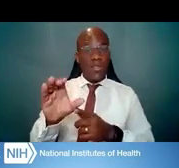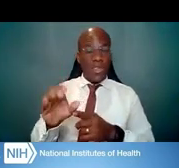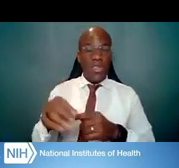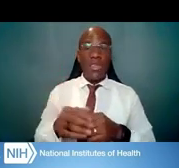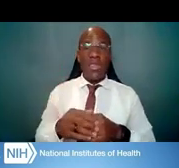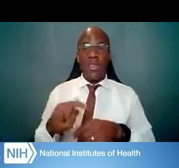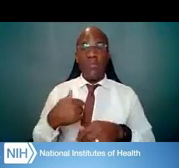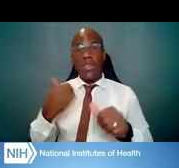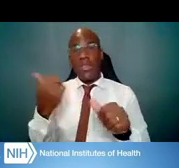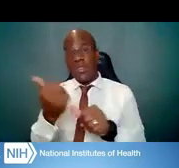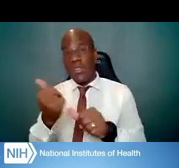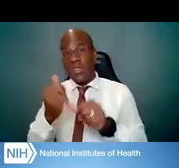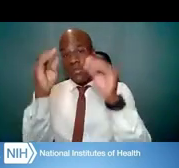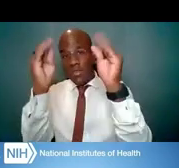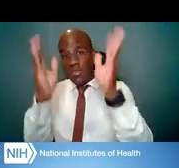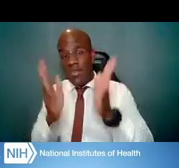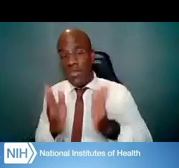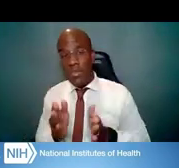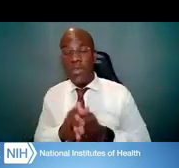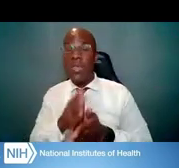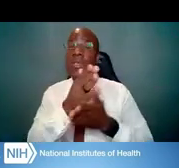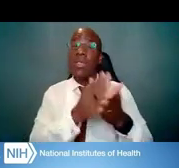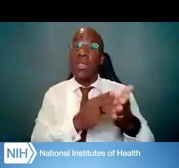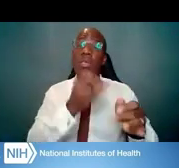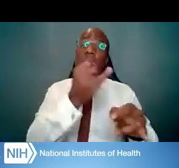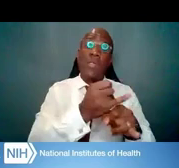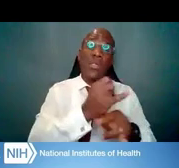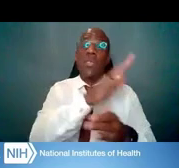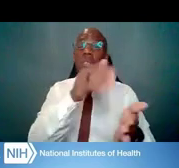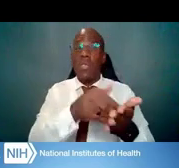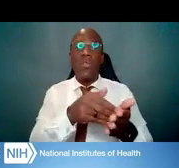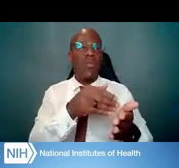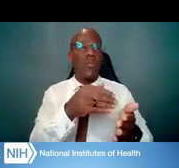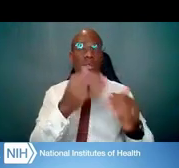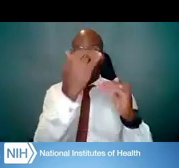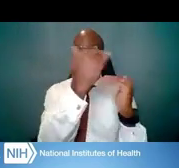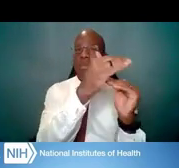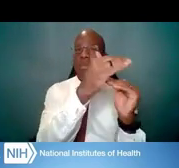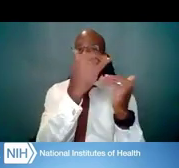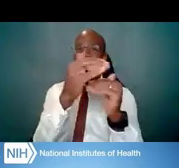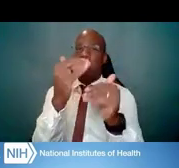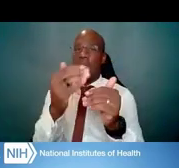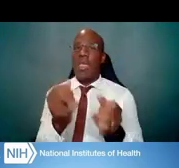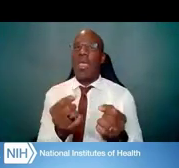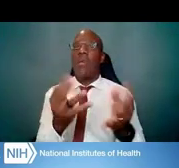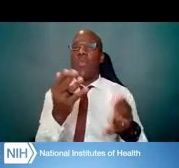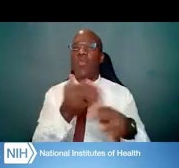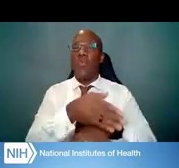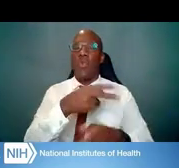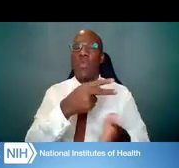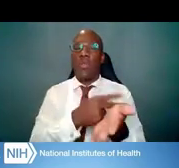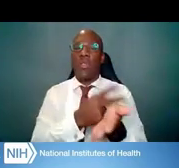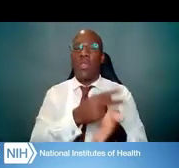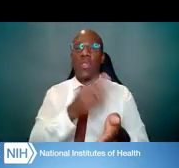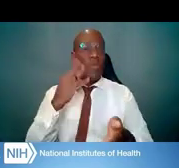Certain institutes and centers have restrictions on how much postdoc experience you can have to be eligible for a K;